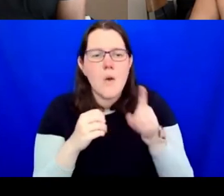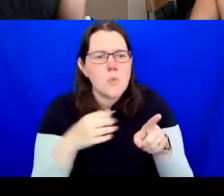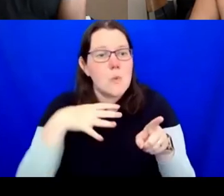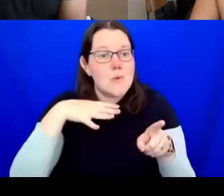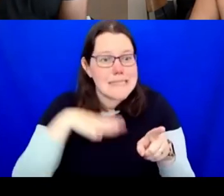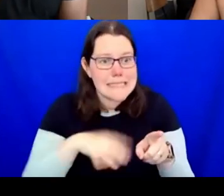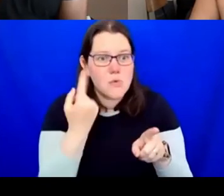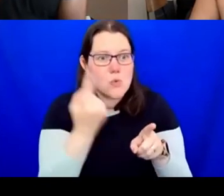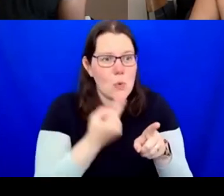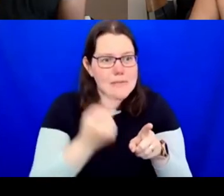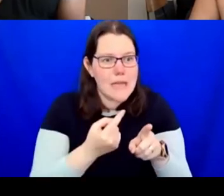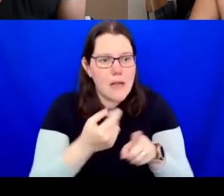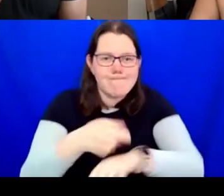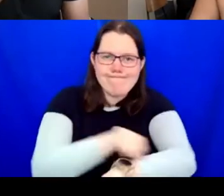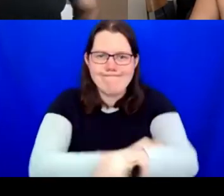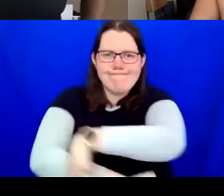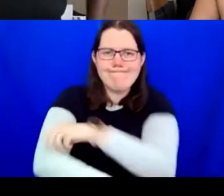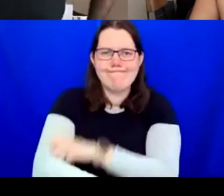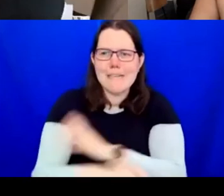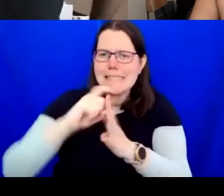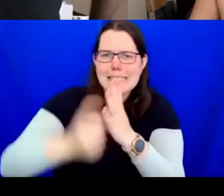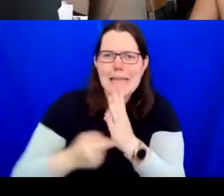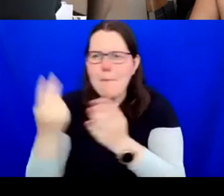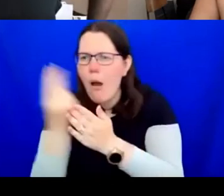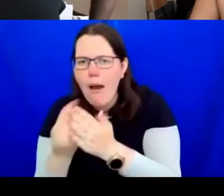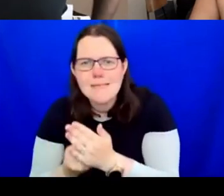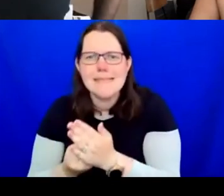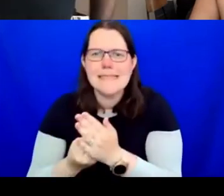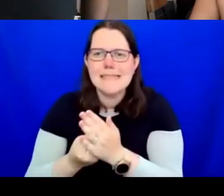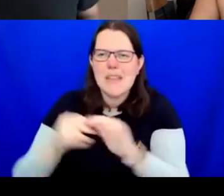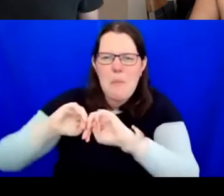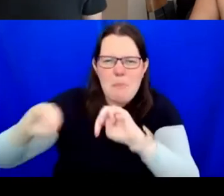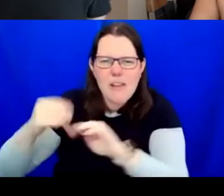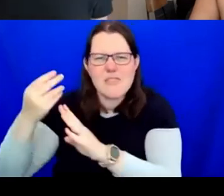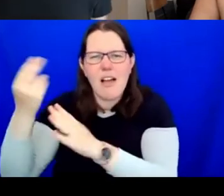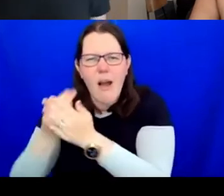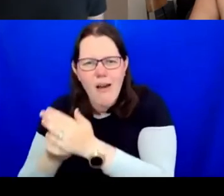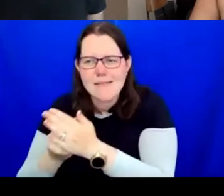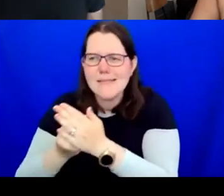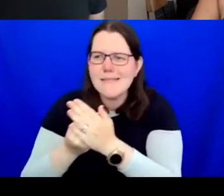What is your plan/strategy do this? How can you encourage others to follow in your footsteps?"